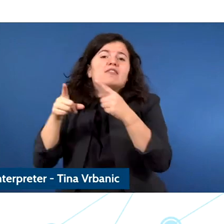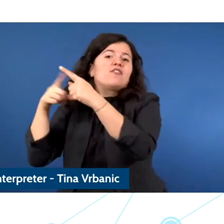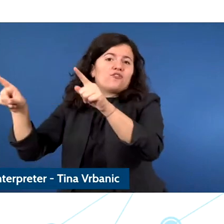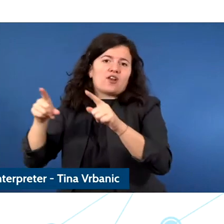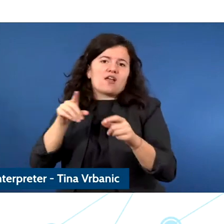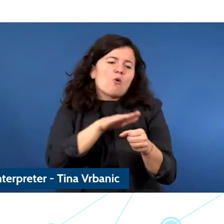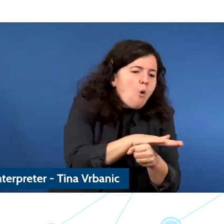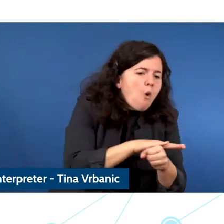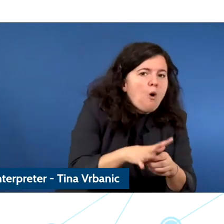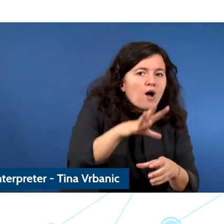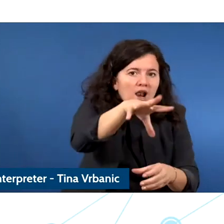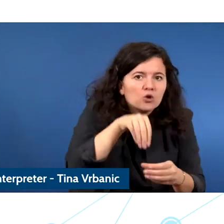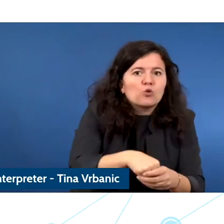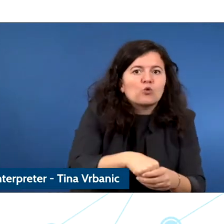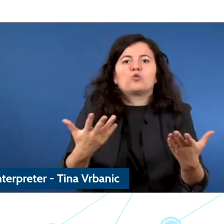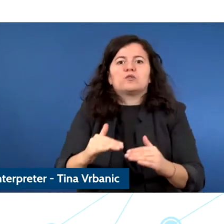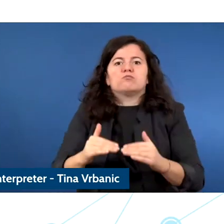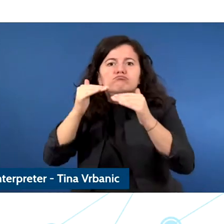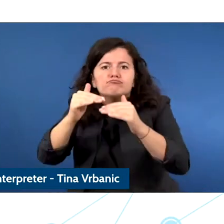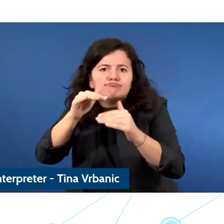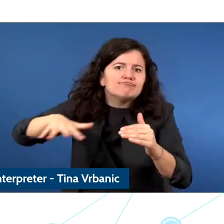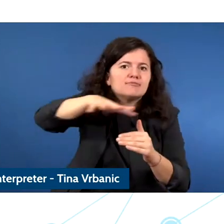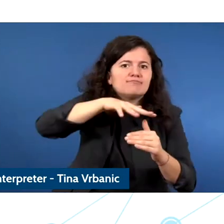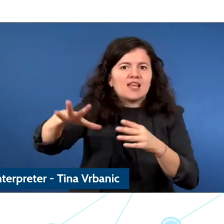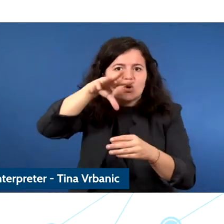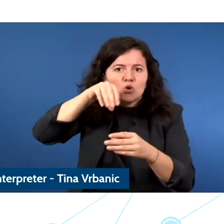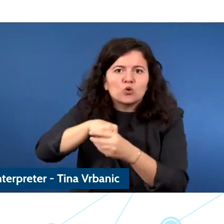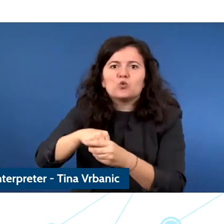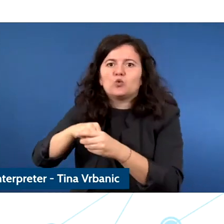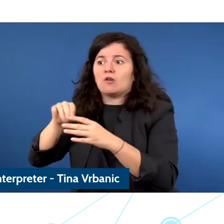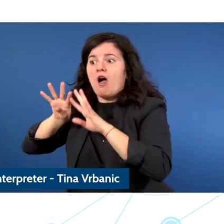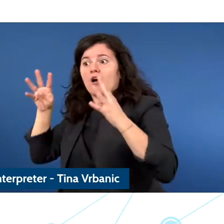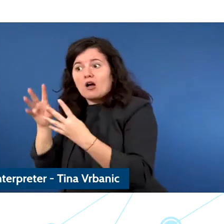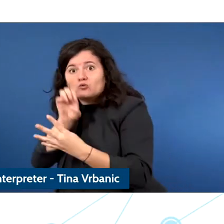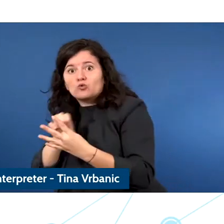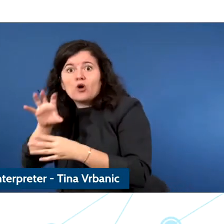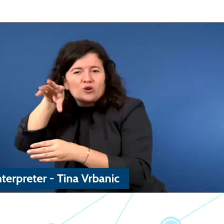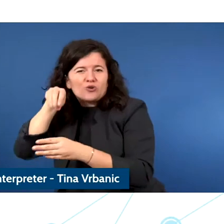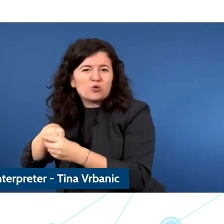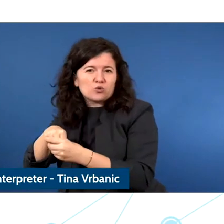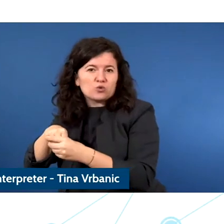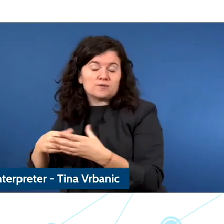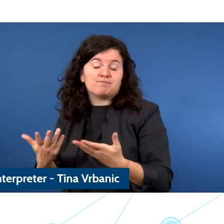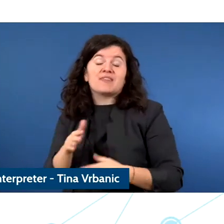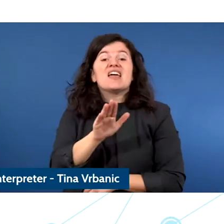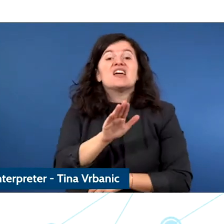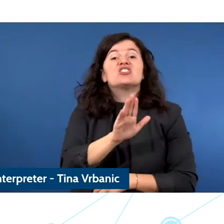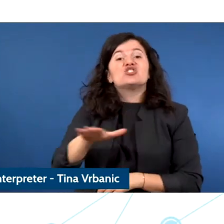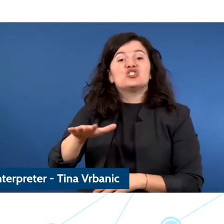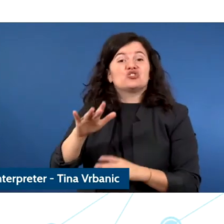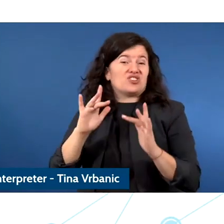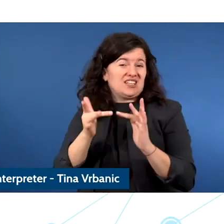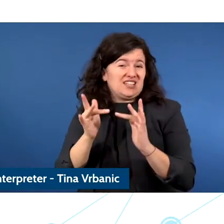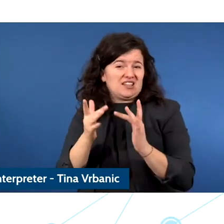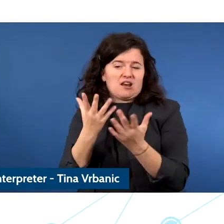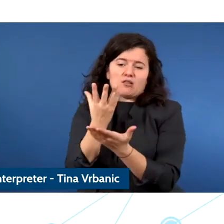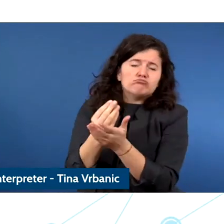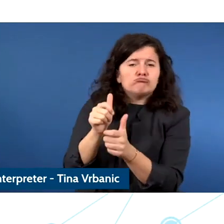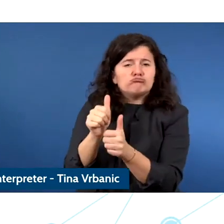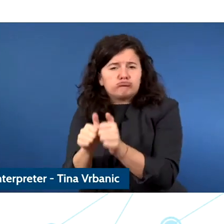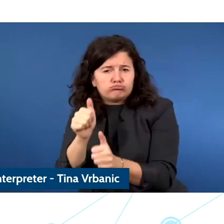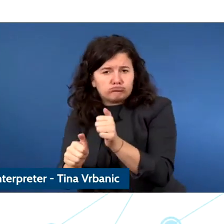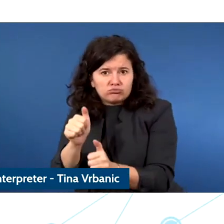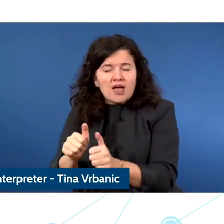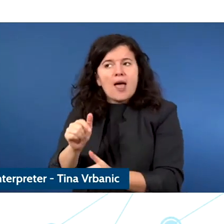Internet we need to be able to try somehow balance the rights with the risks